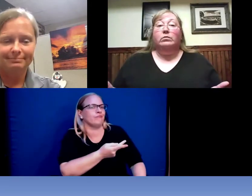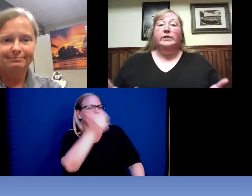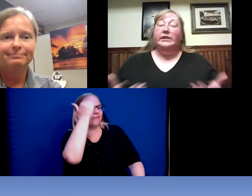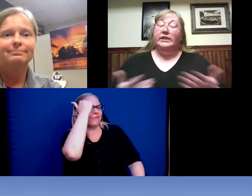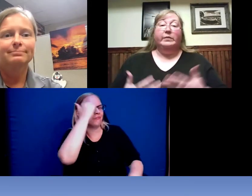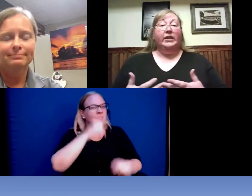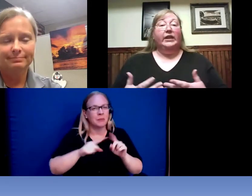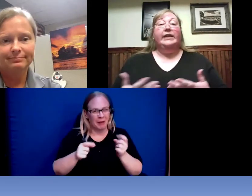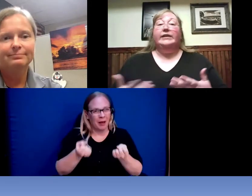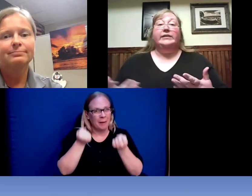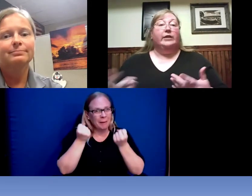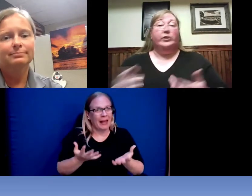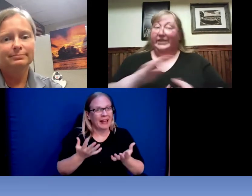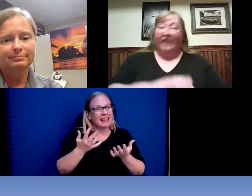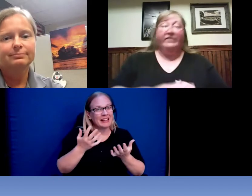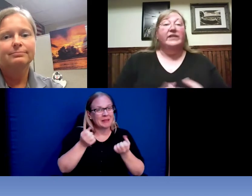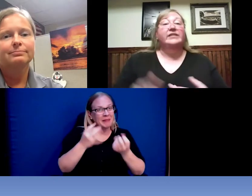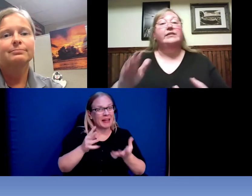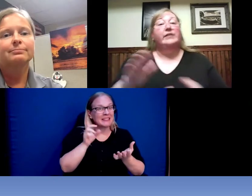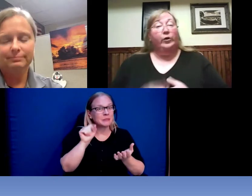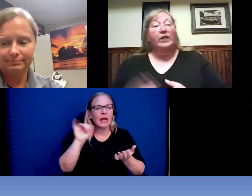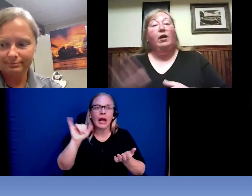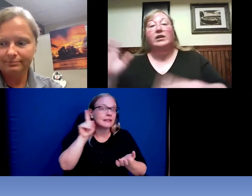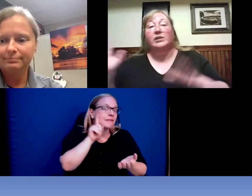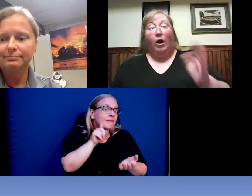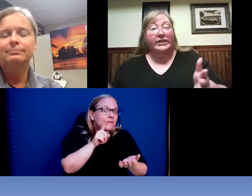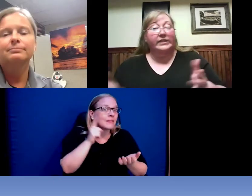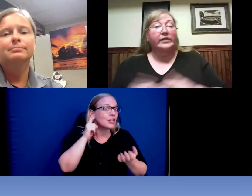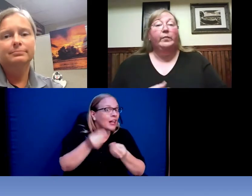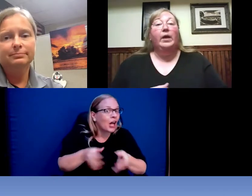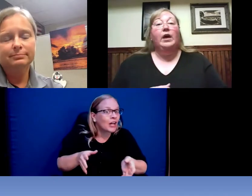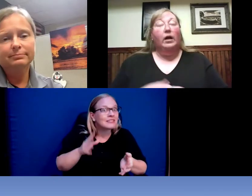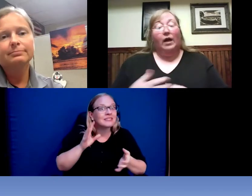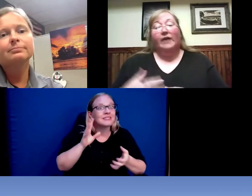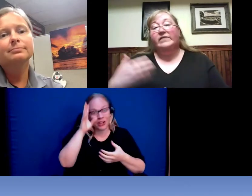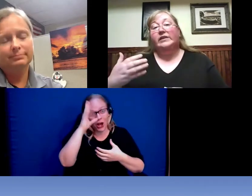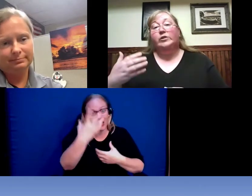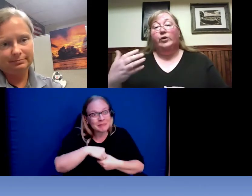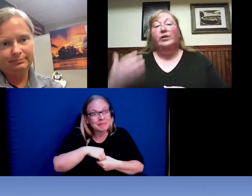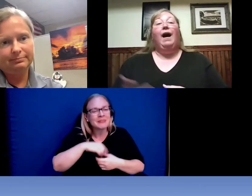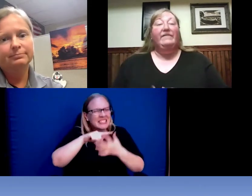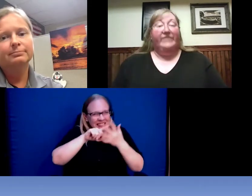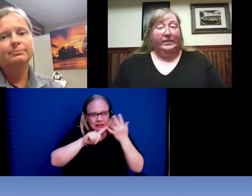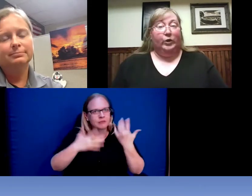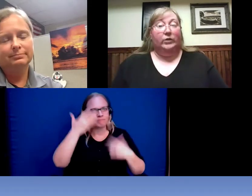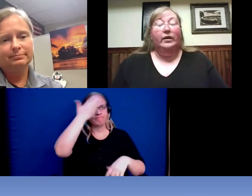the disability such as deafness hearing loss autism, a lot of these are not visible